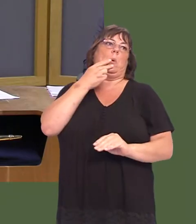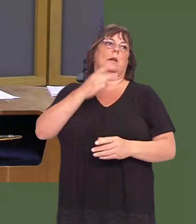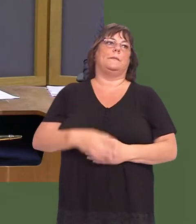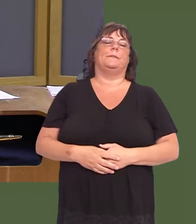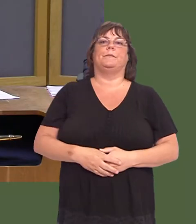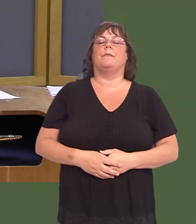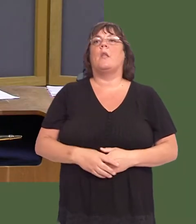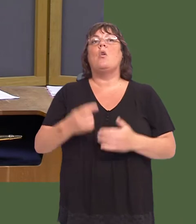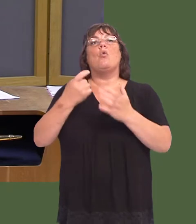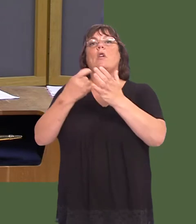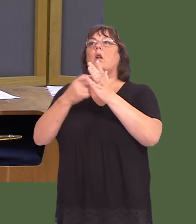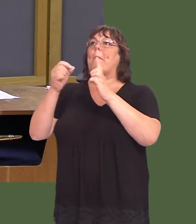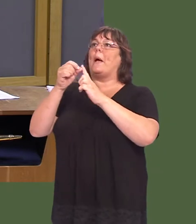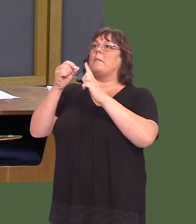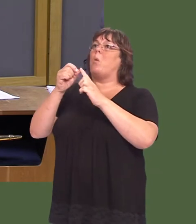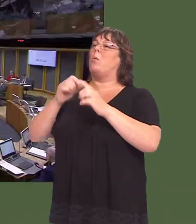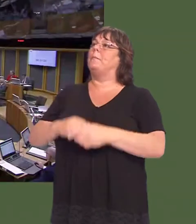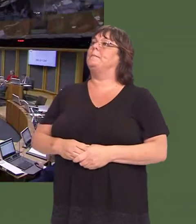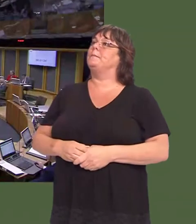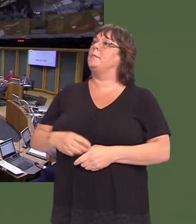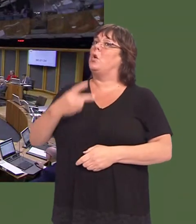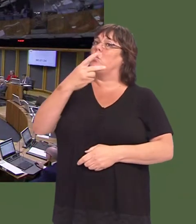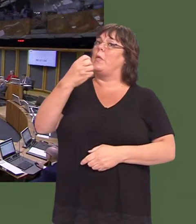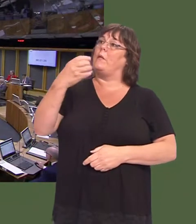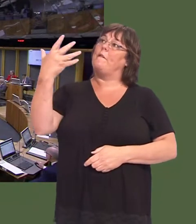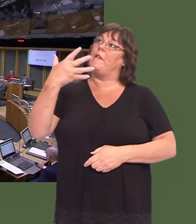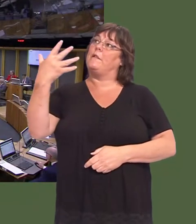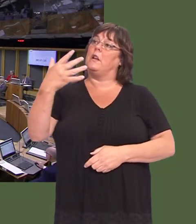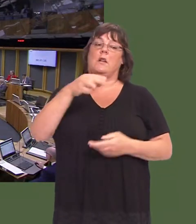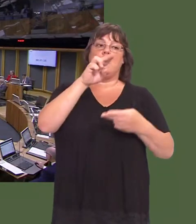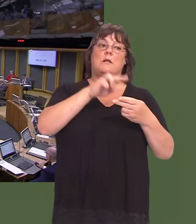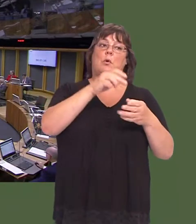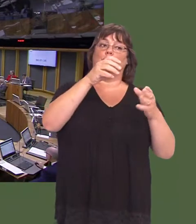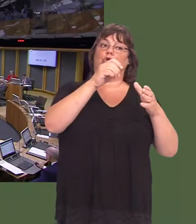Rhianon Passmore: First Minister, in 2015 small shops and retailers fell into line with